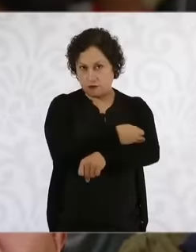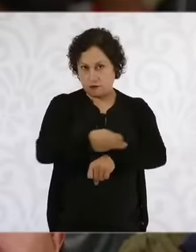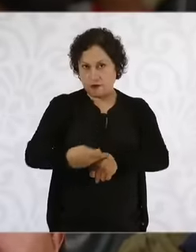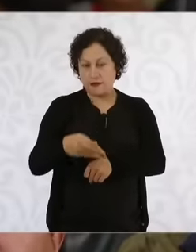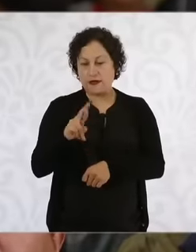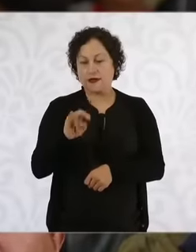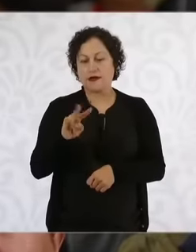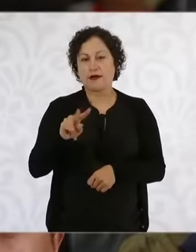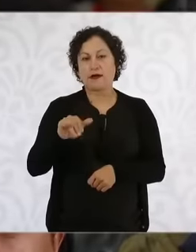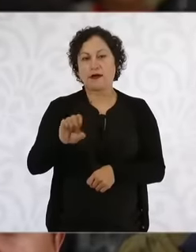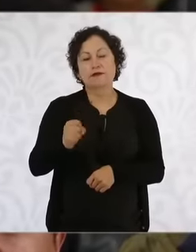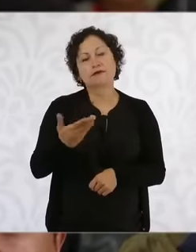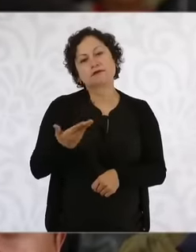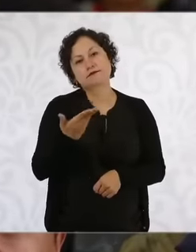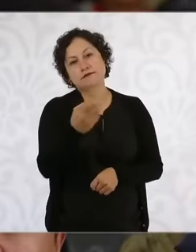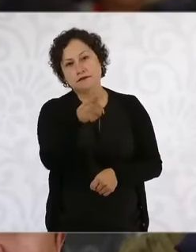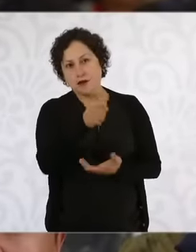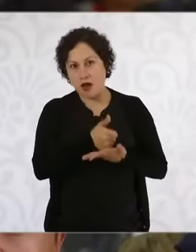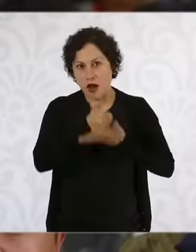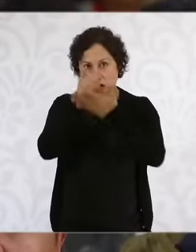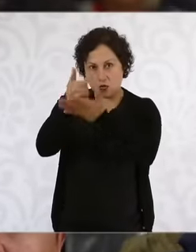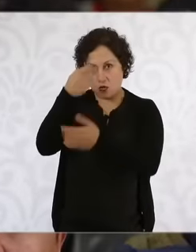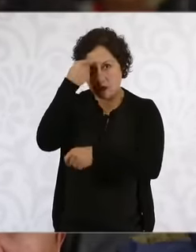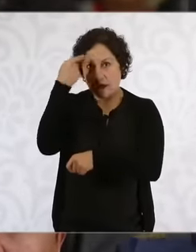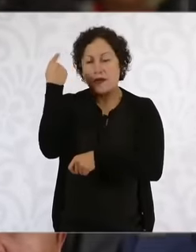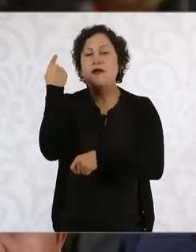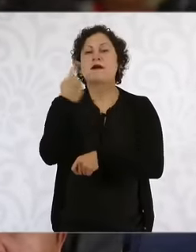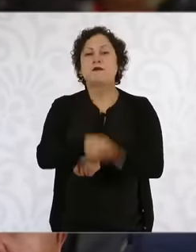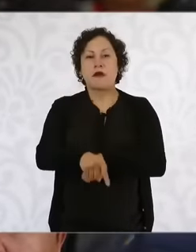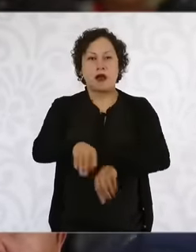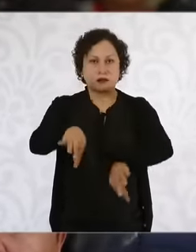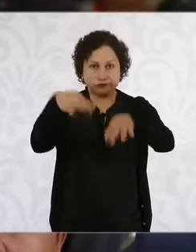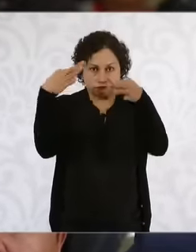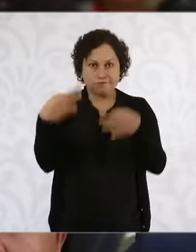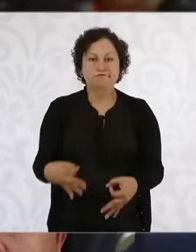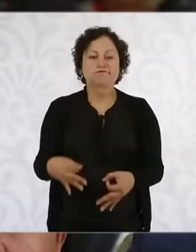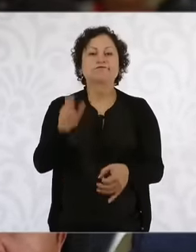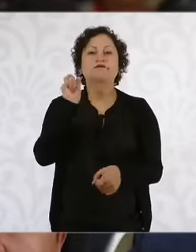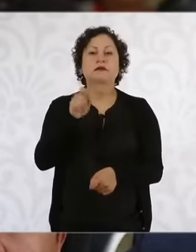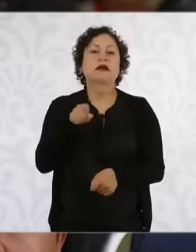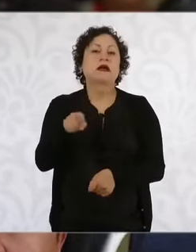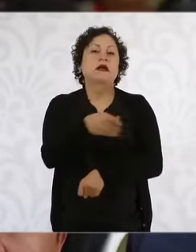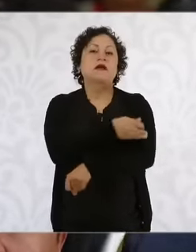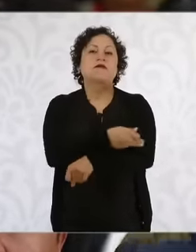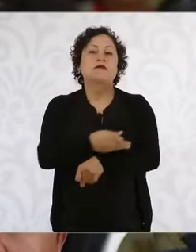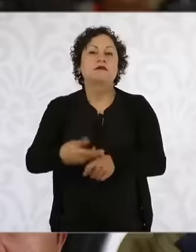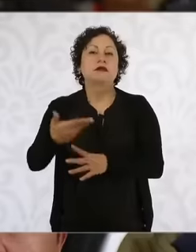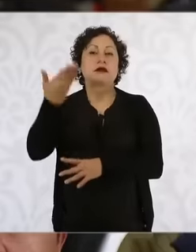asks for your support for a formal expropriation is one is a family that owned 820,000